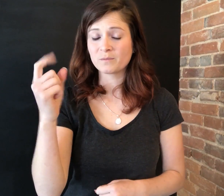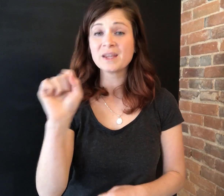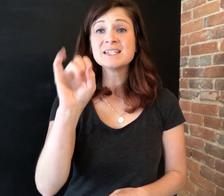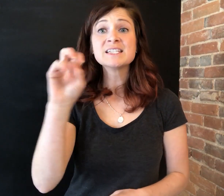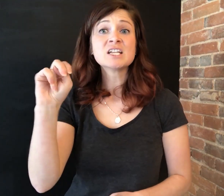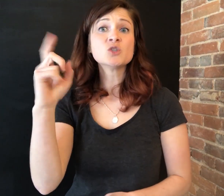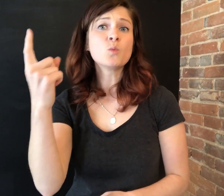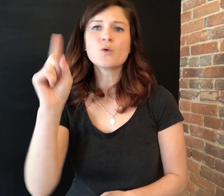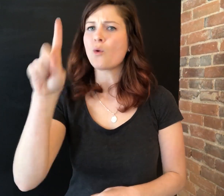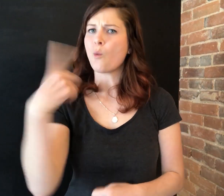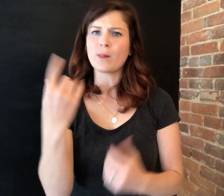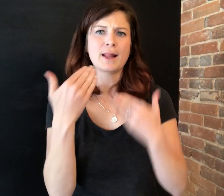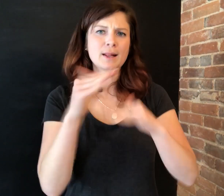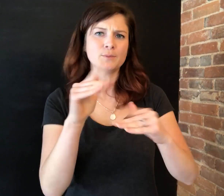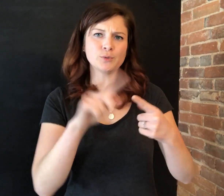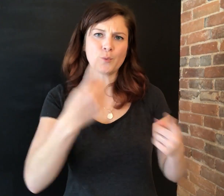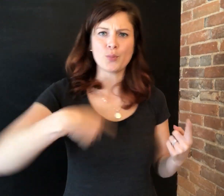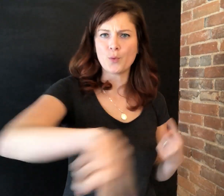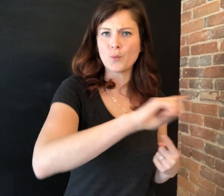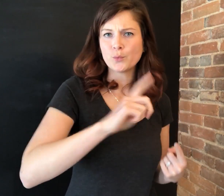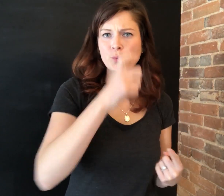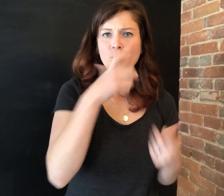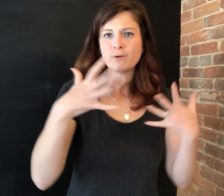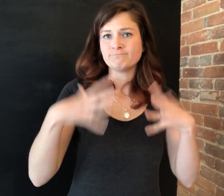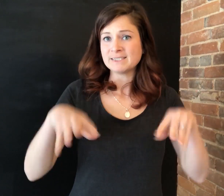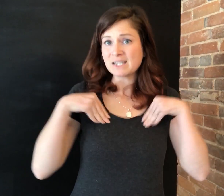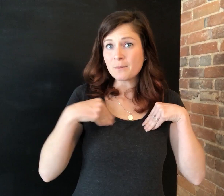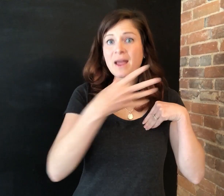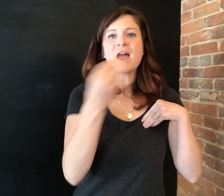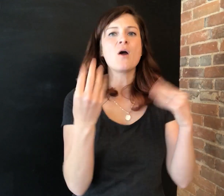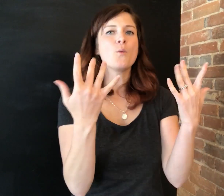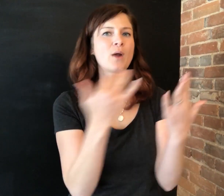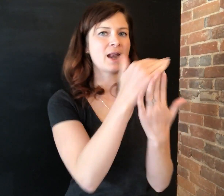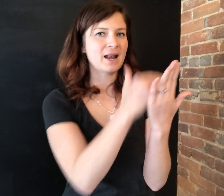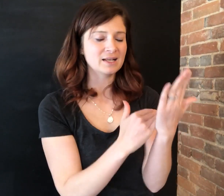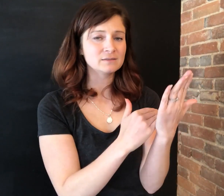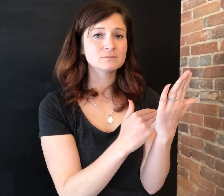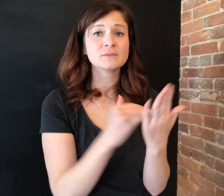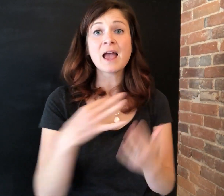Session 1 will be limited to the accepted applicants and those on the waitlist.